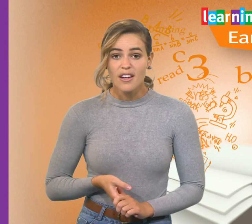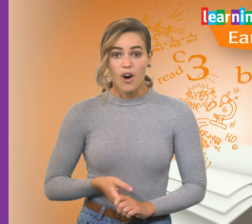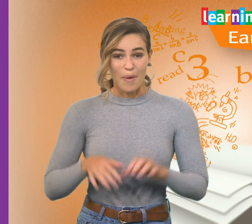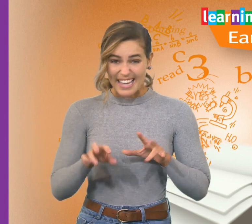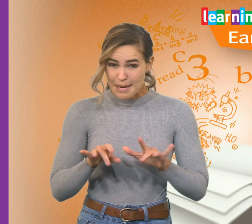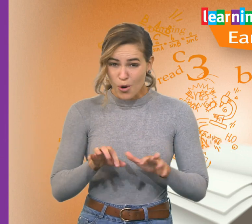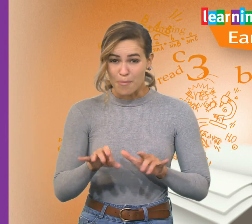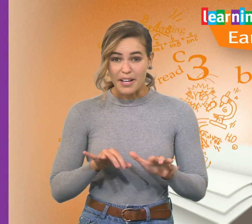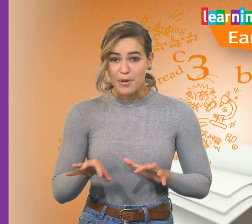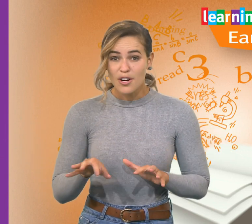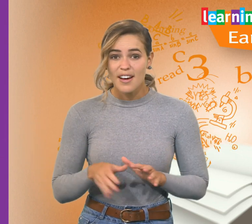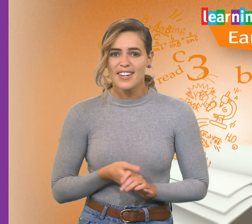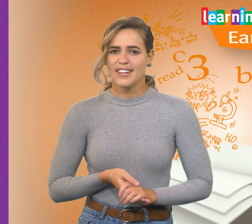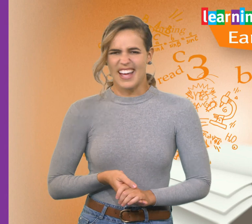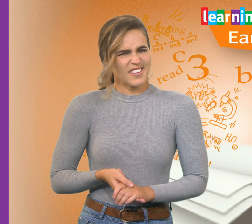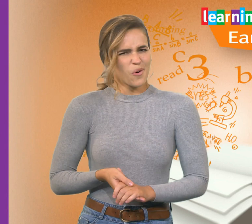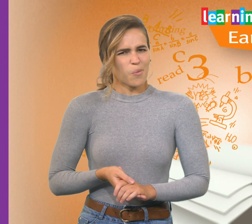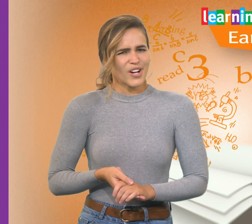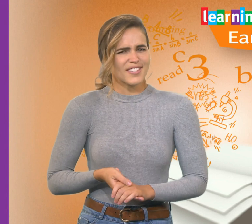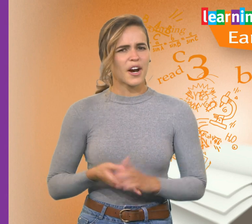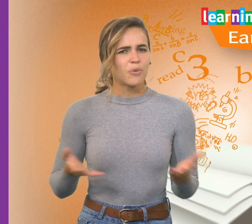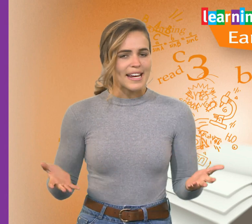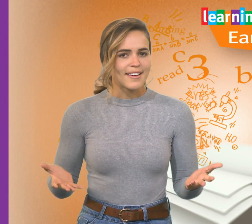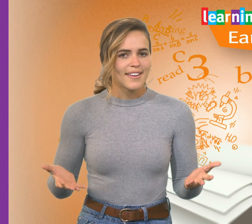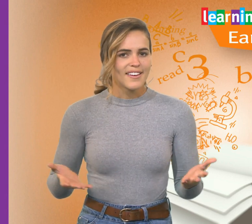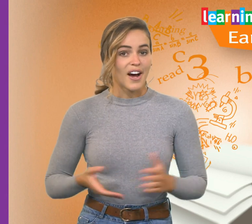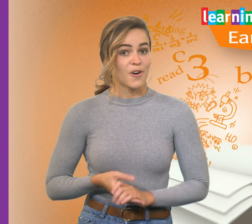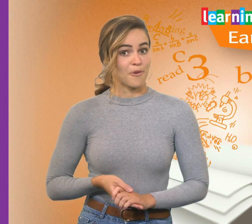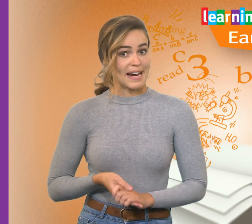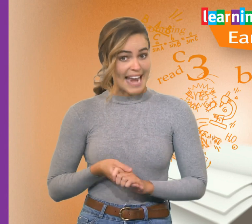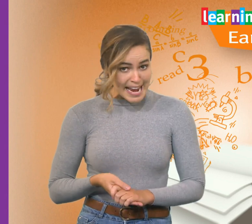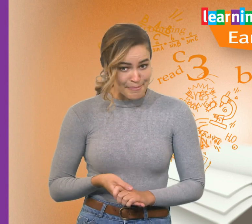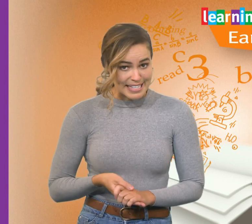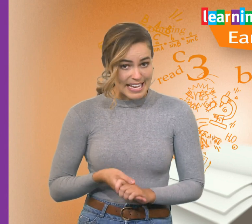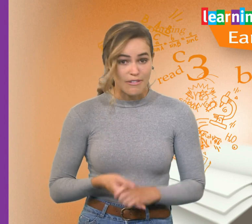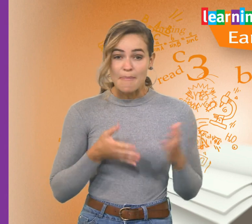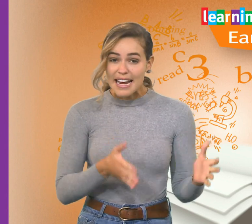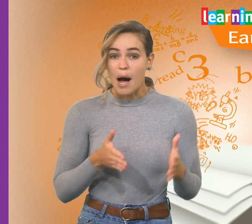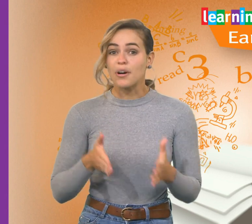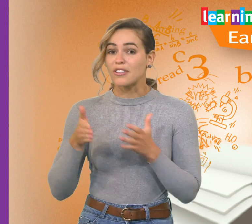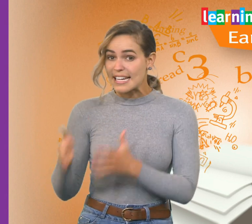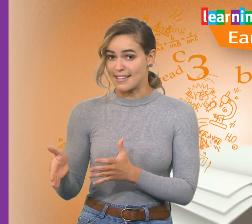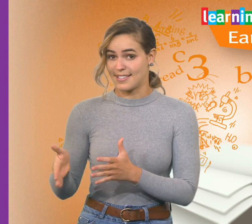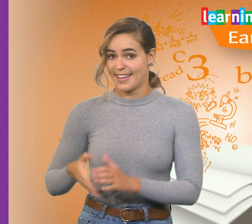on my keyboard on my computer and in all the words that I read. I know that my name is even made up of letters.